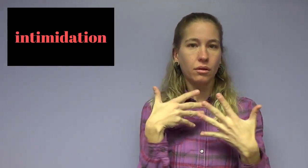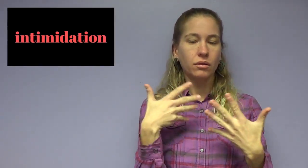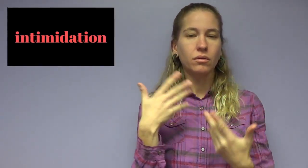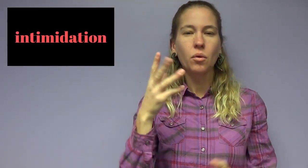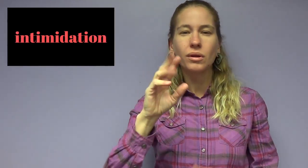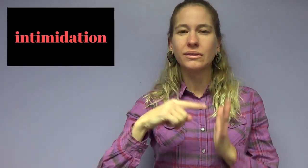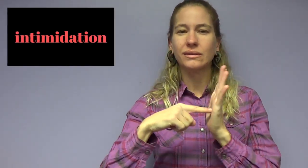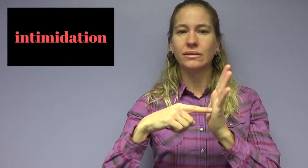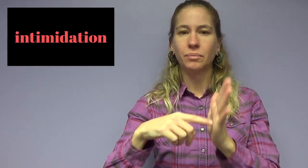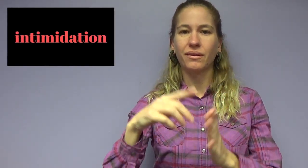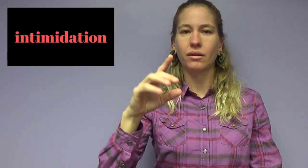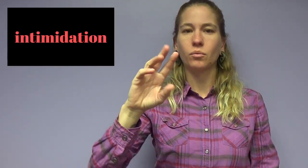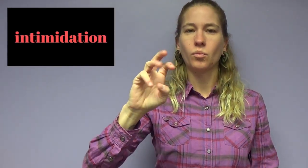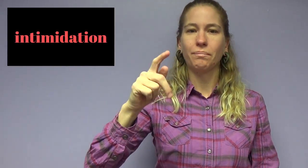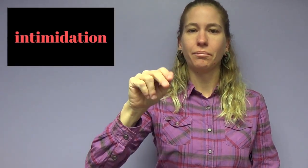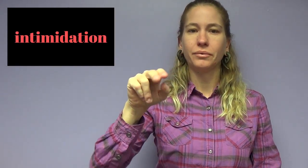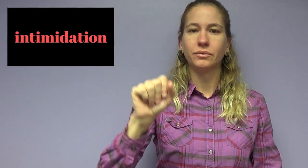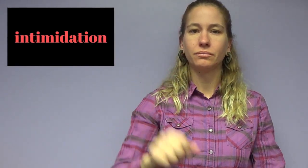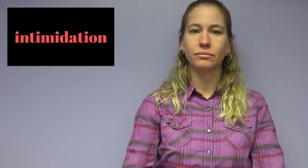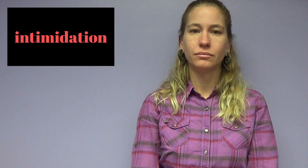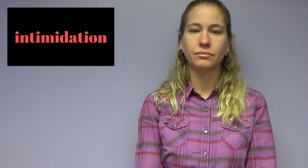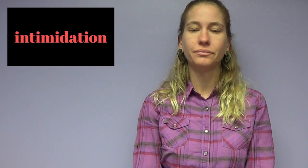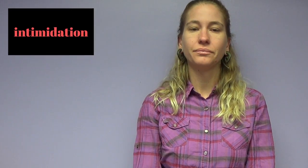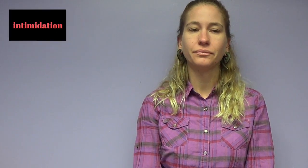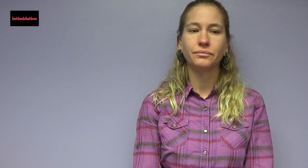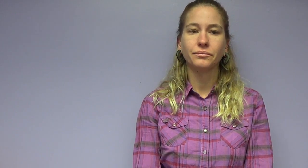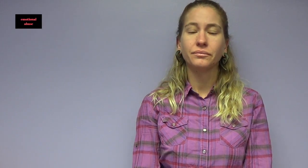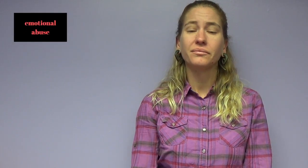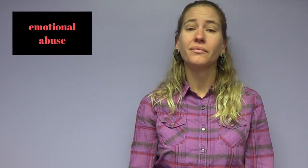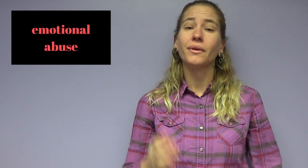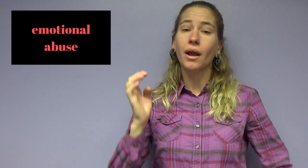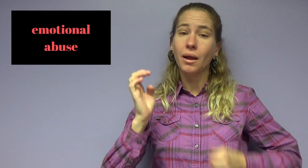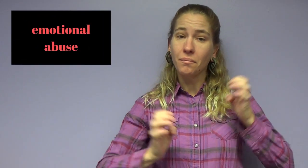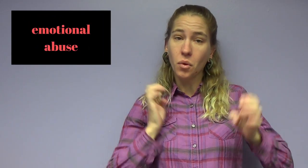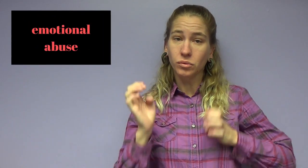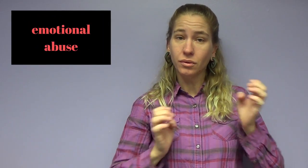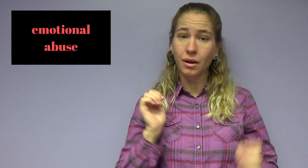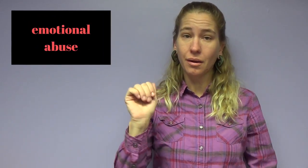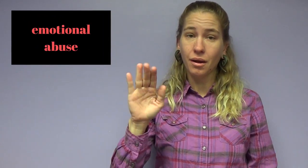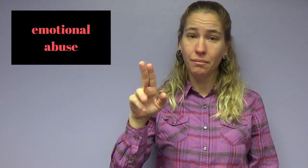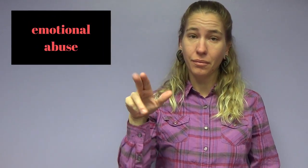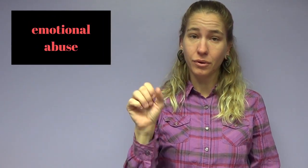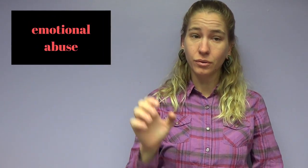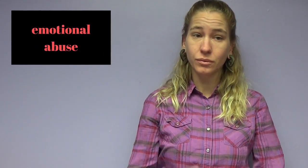displaying weapons in front of you. Emotional abuse.